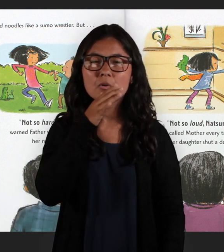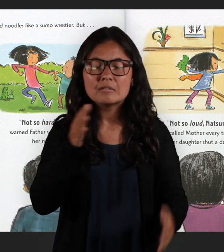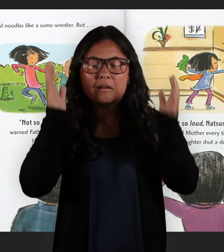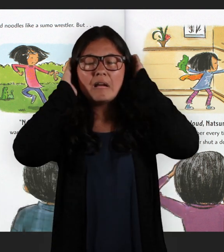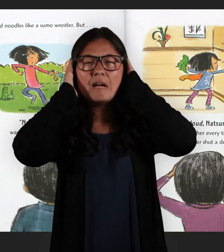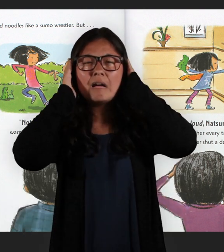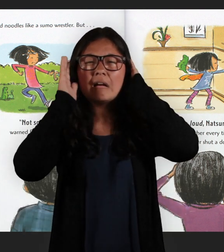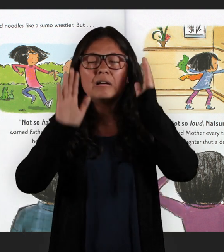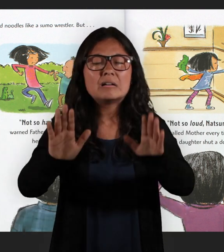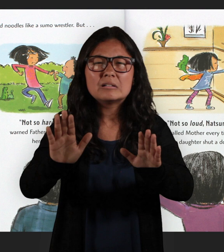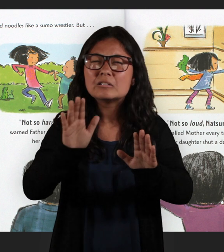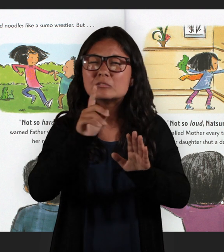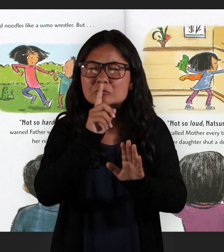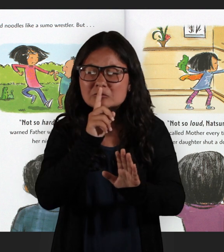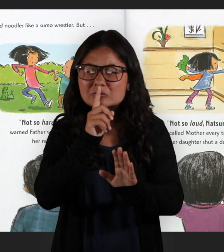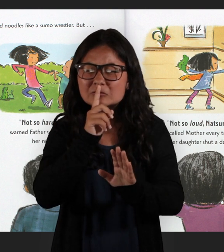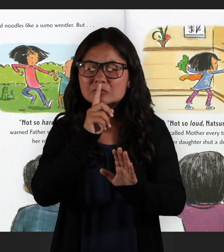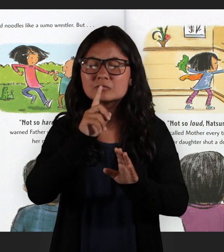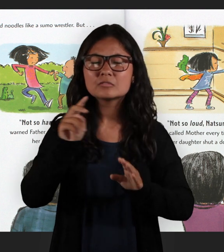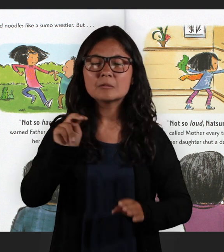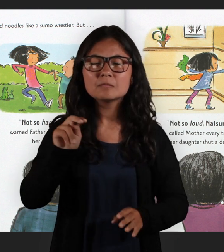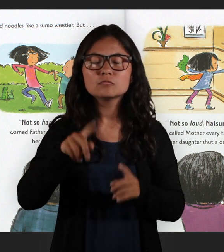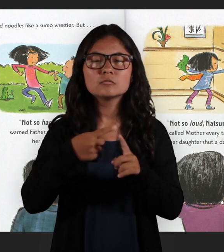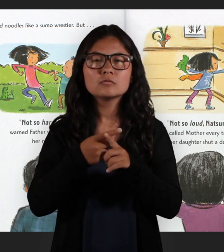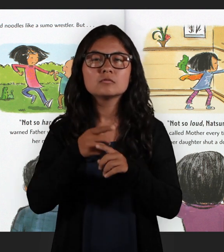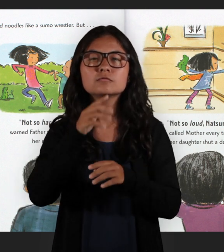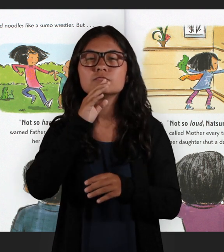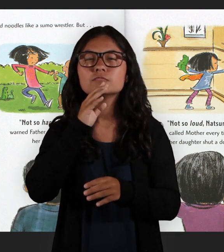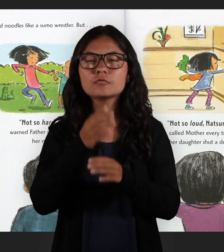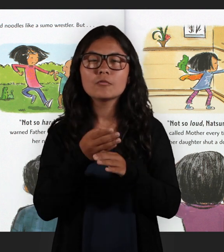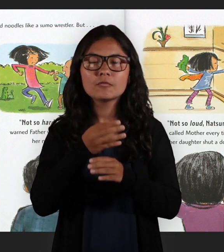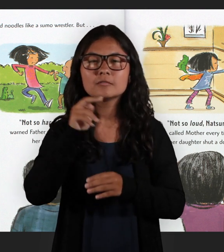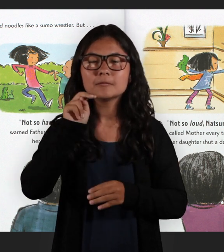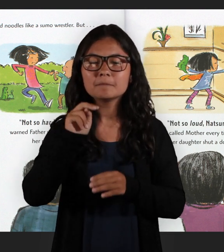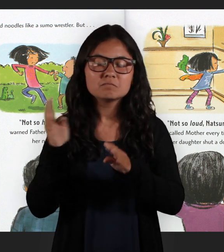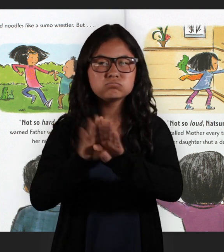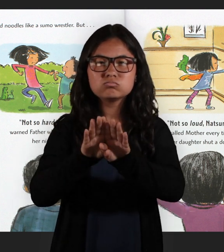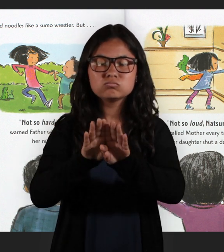"Not so loud, Natsumi!" called Mother every time her daughter shut a door.